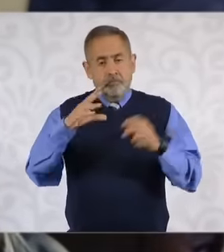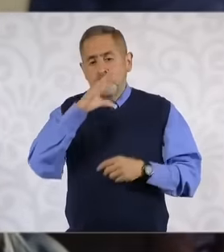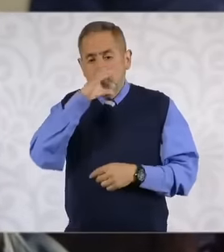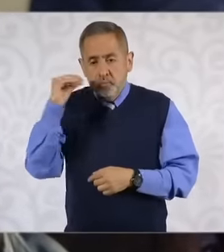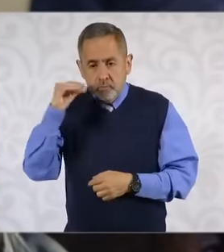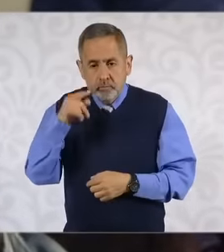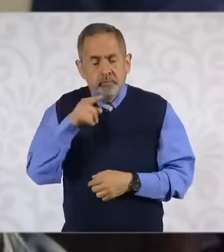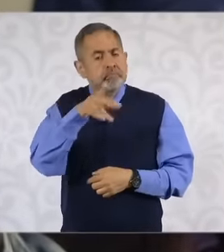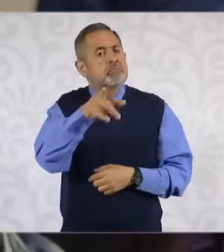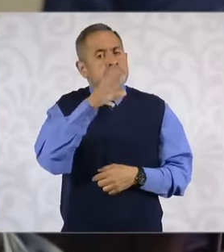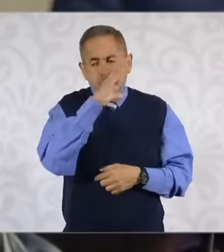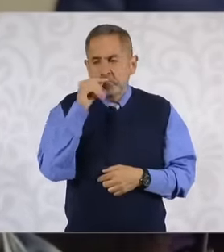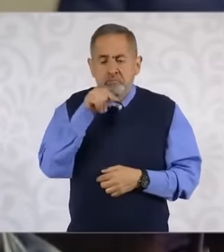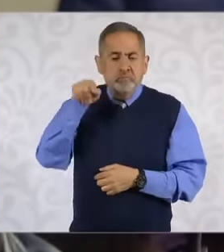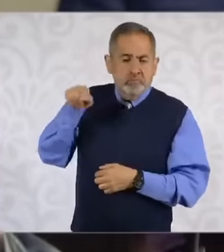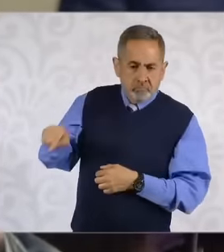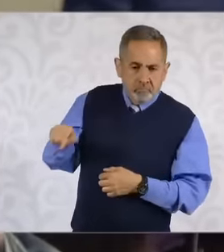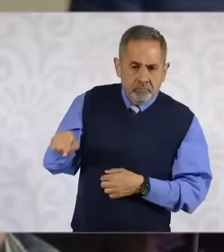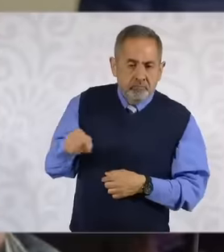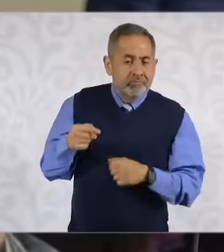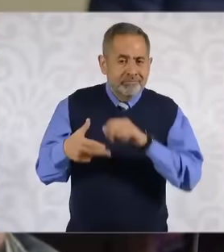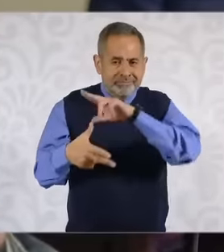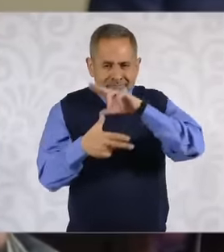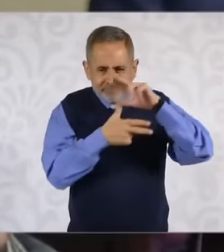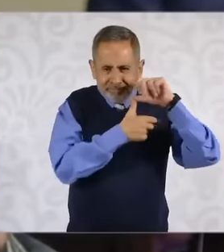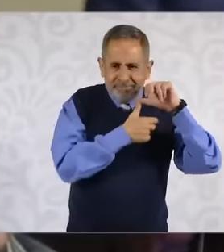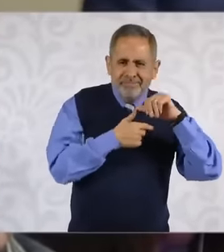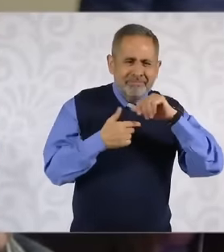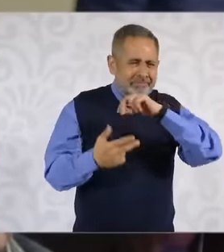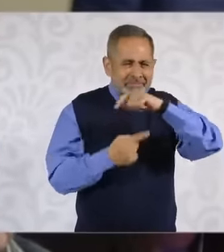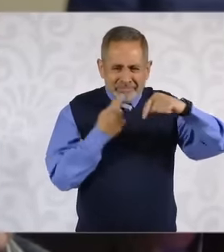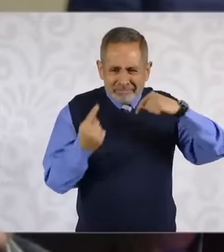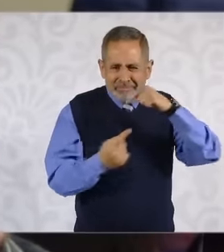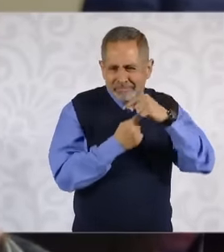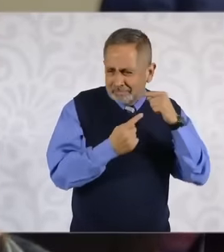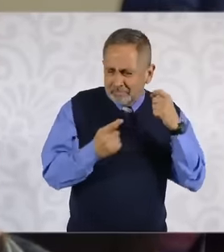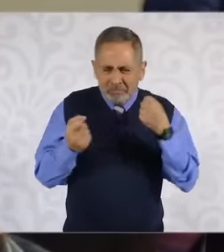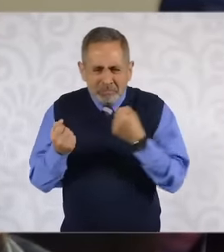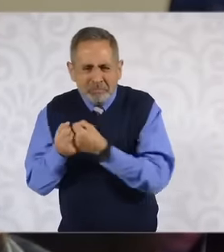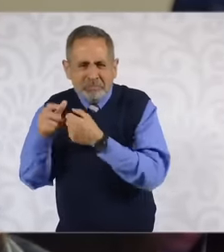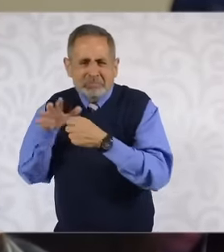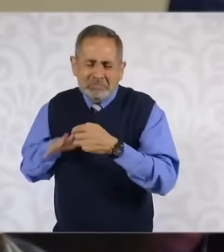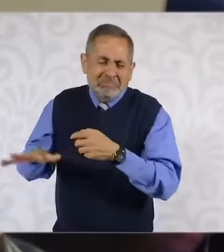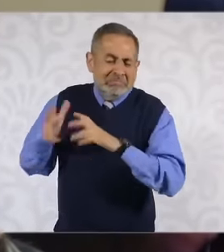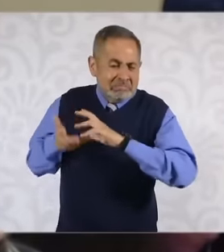the simultaneous impacts of a CIC and of an energy emergency as you know and Cuba